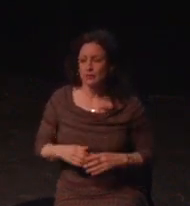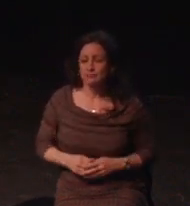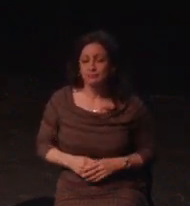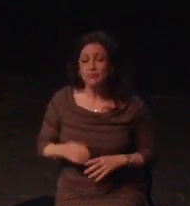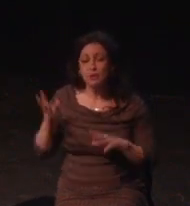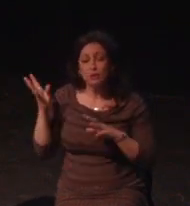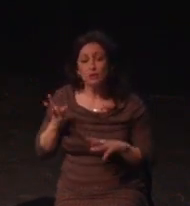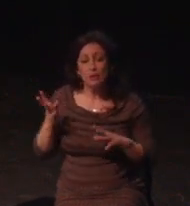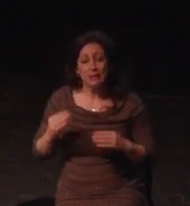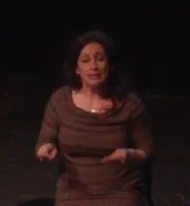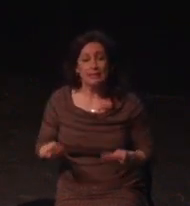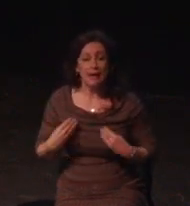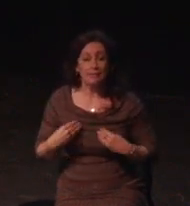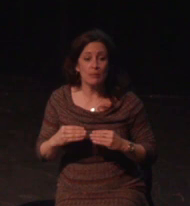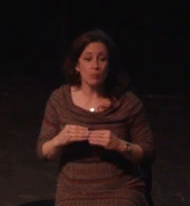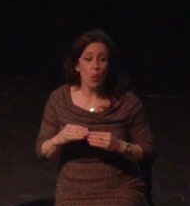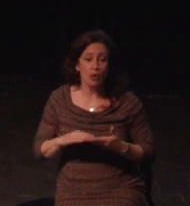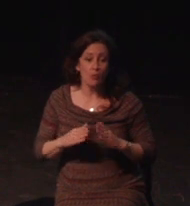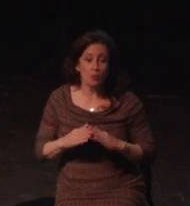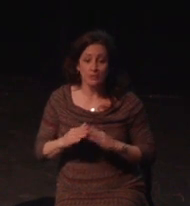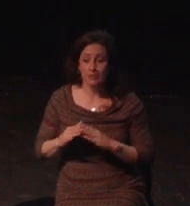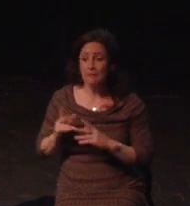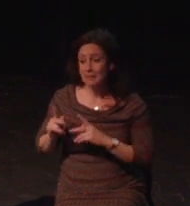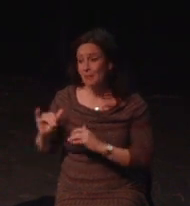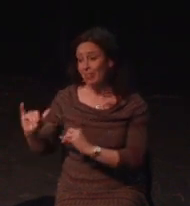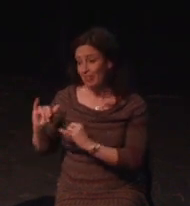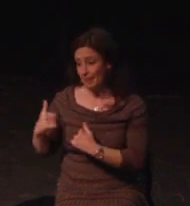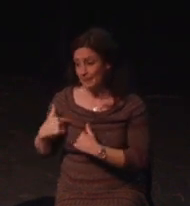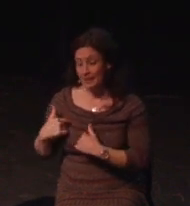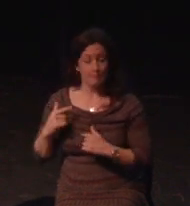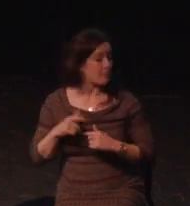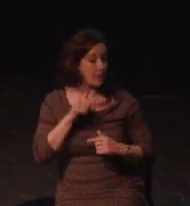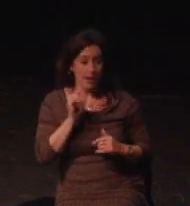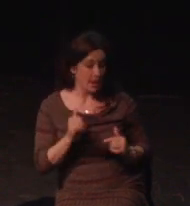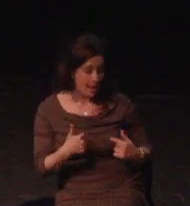that have high so and feeling very exposed. Anyway, I'm going to be sharing with you exactly why as an industry and an individual